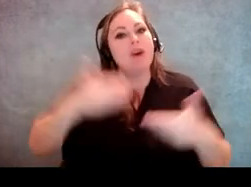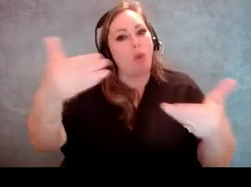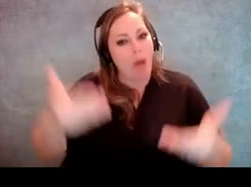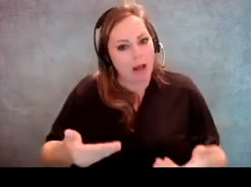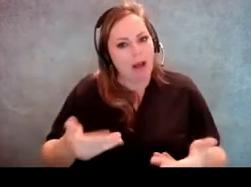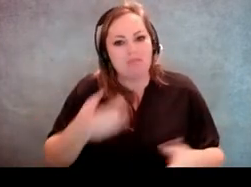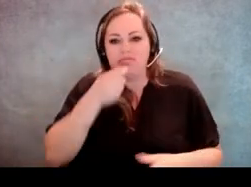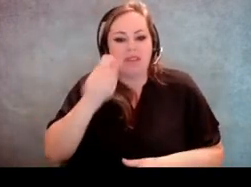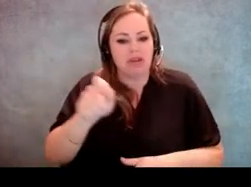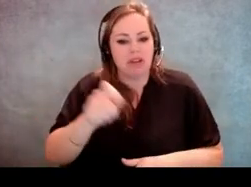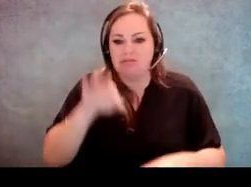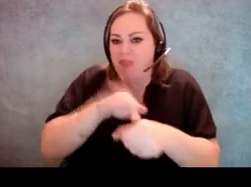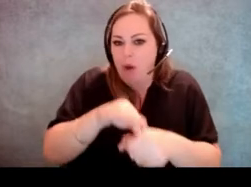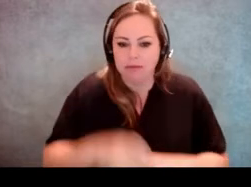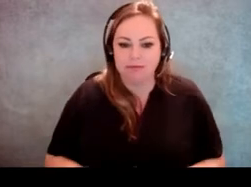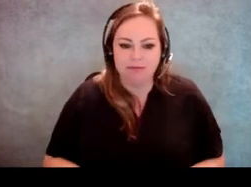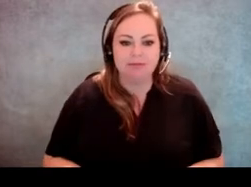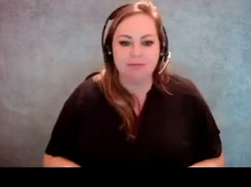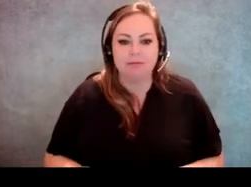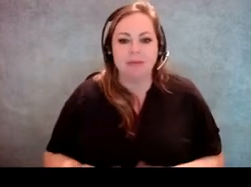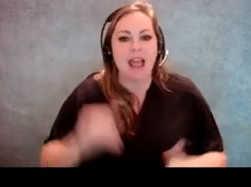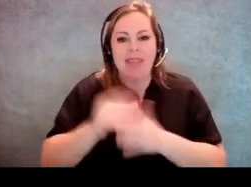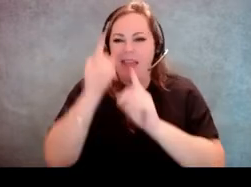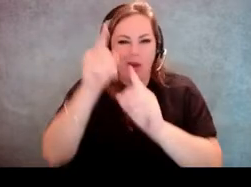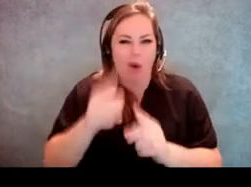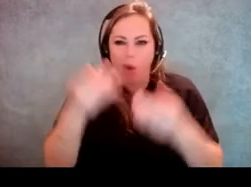feel welcome and engage the vote. I think that's what everybody wants overall.